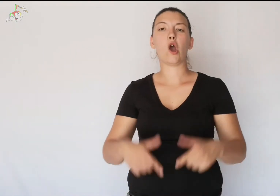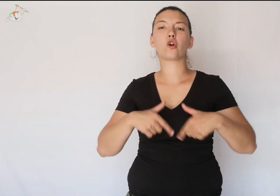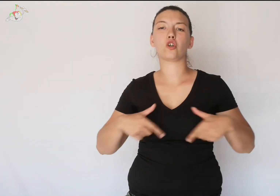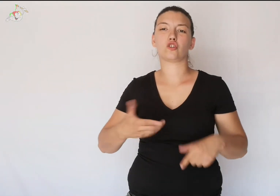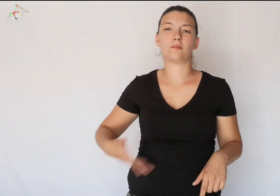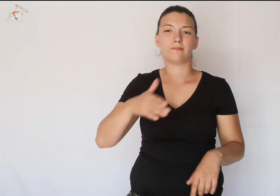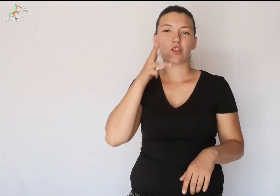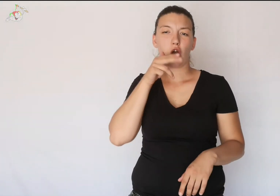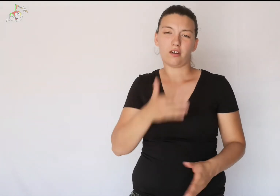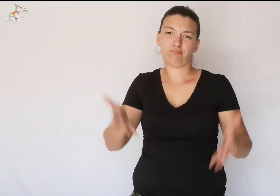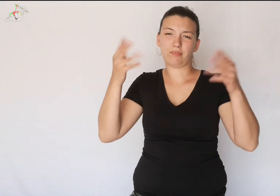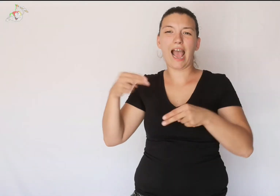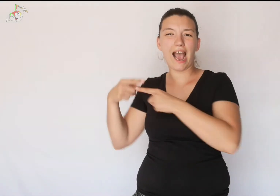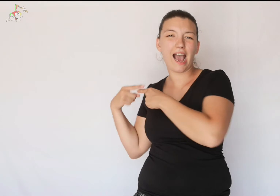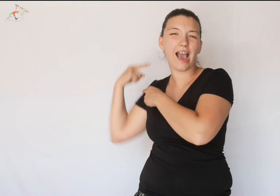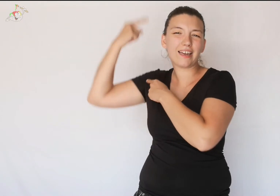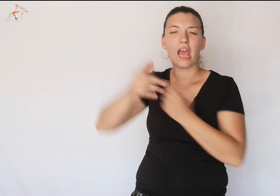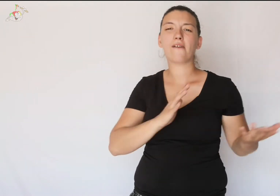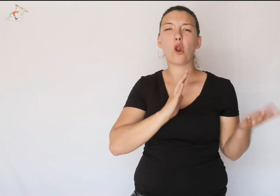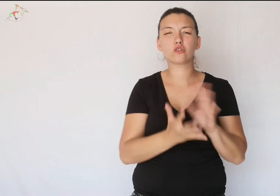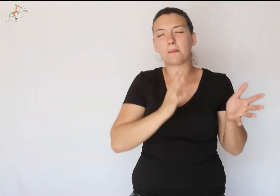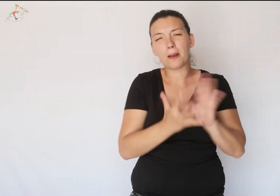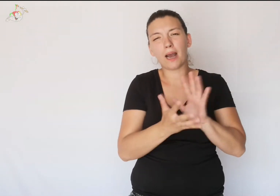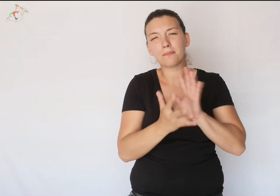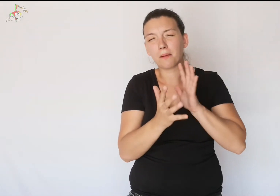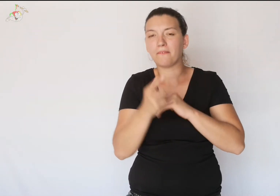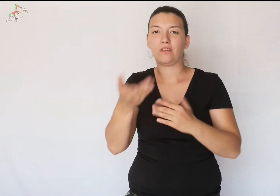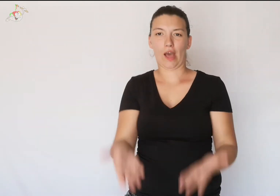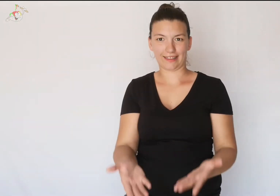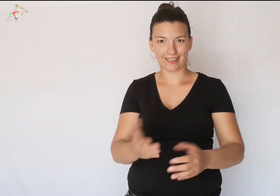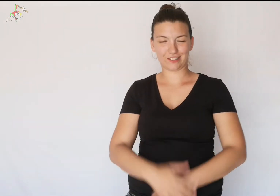The woman's swimsuit has evolved many times until now.